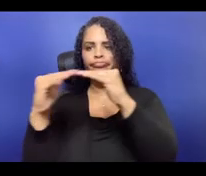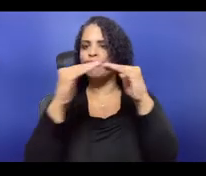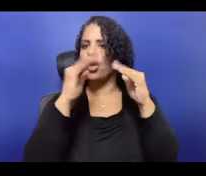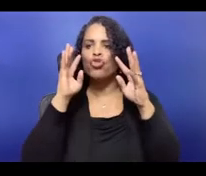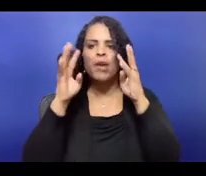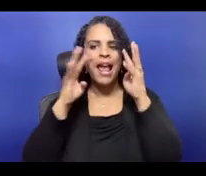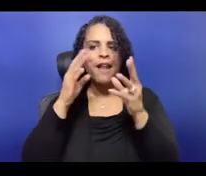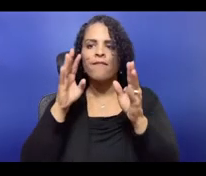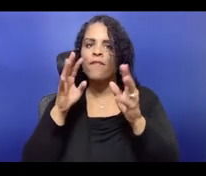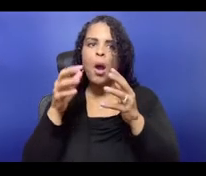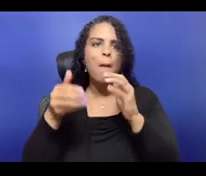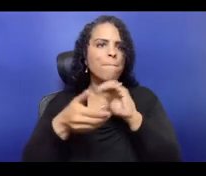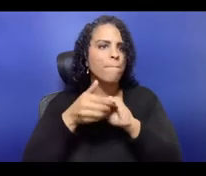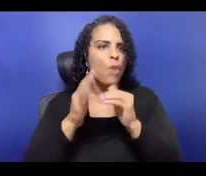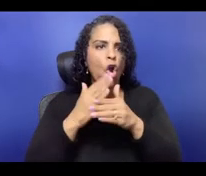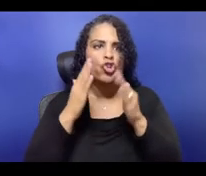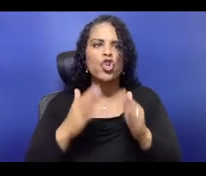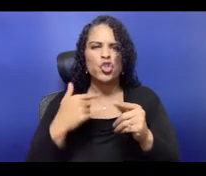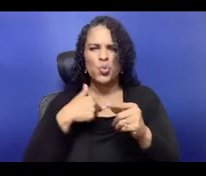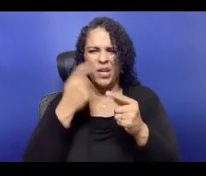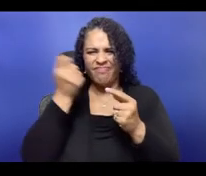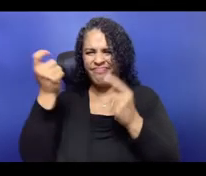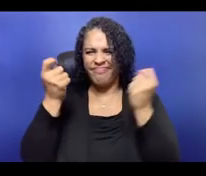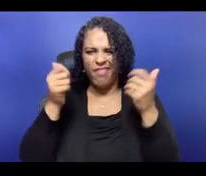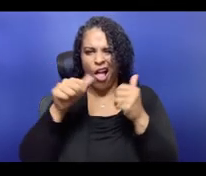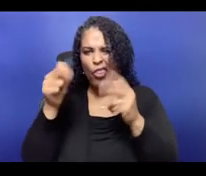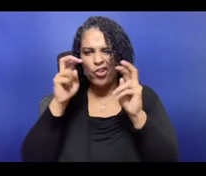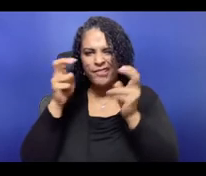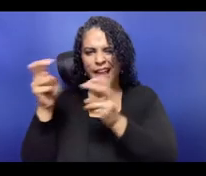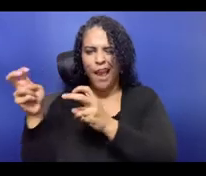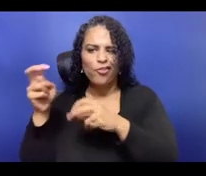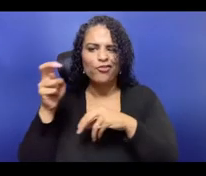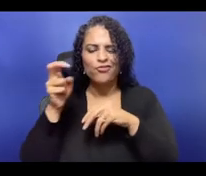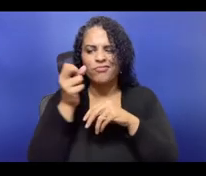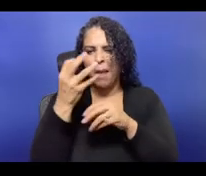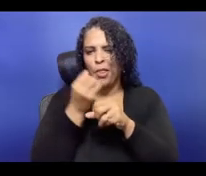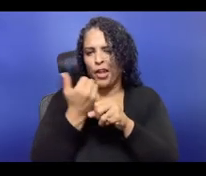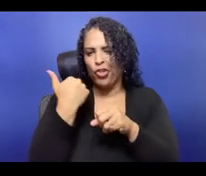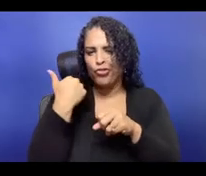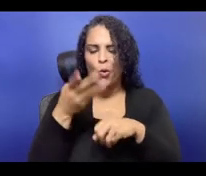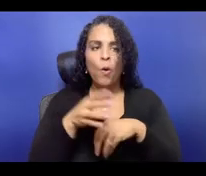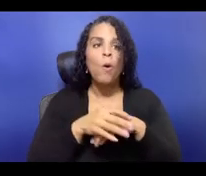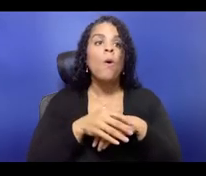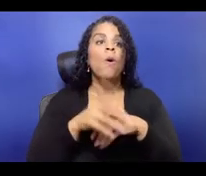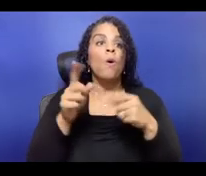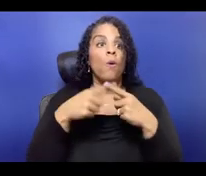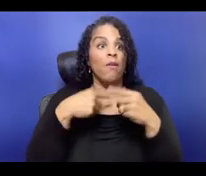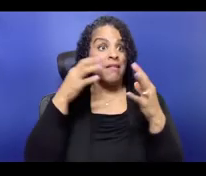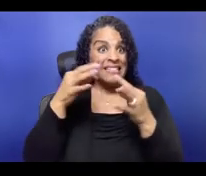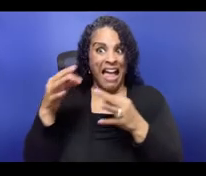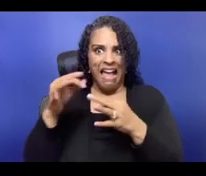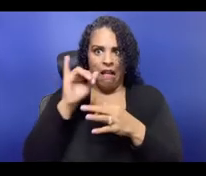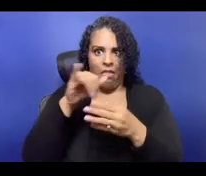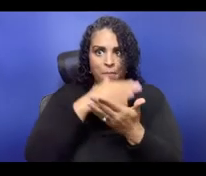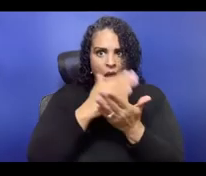And then just a couple of things that we did in my organization when I was running Headlong, we parted ways about a year ago,